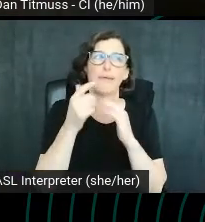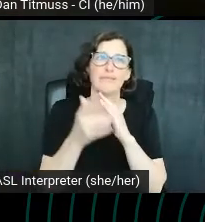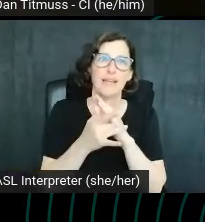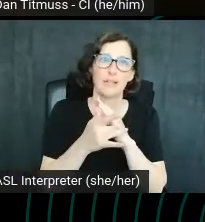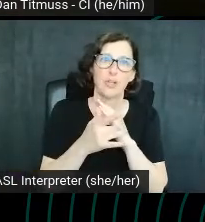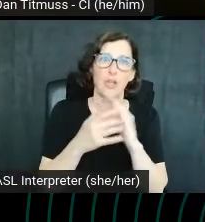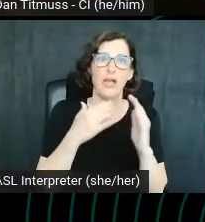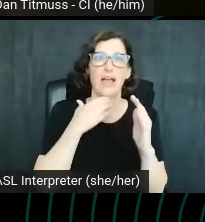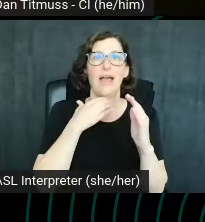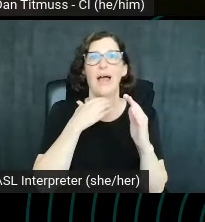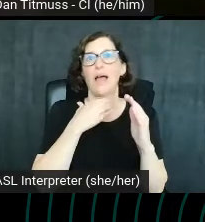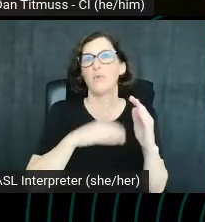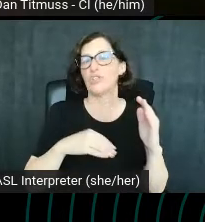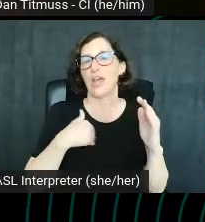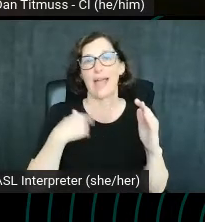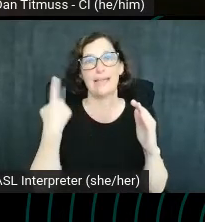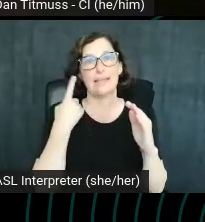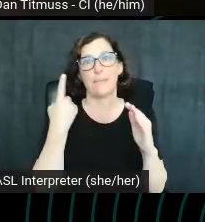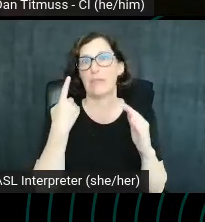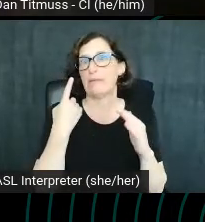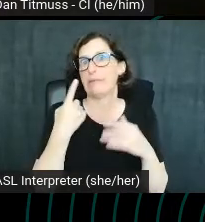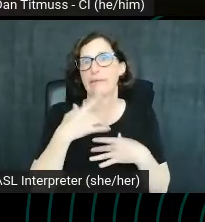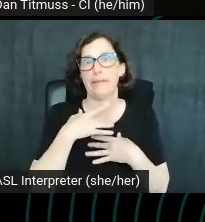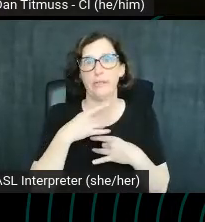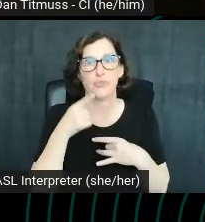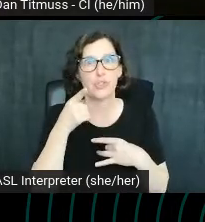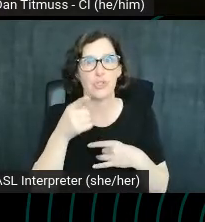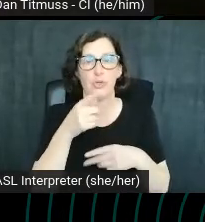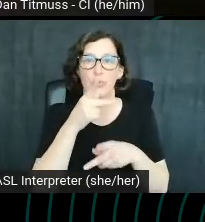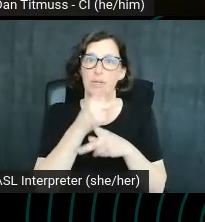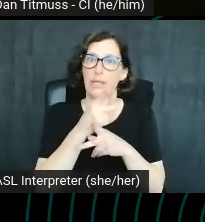puppy or something to show you to keep you interested, but I don't.